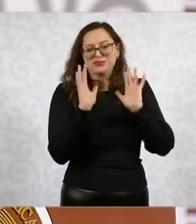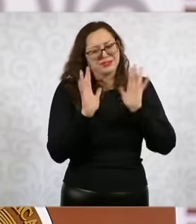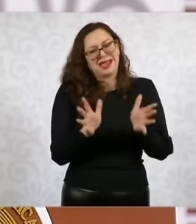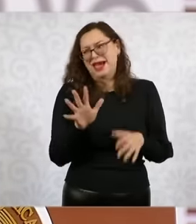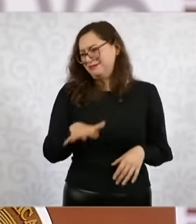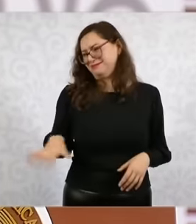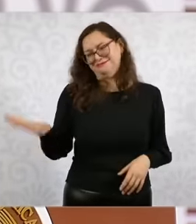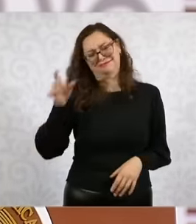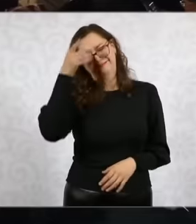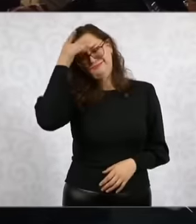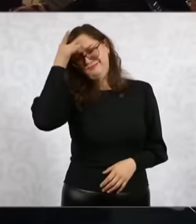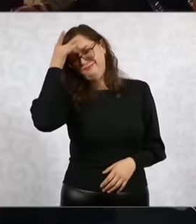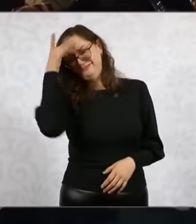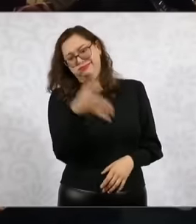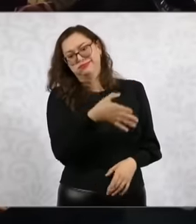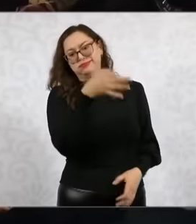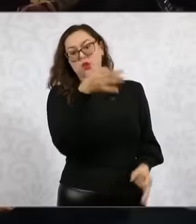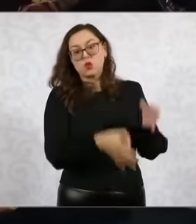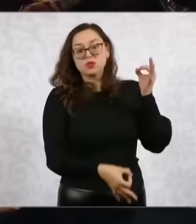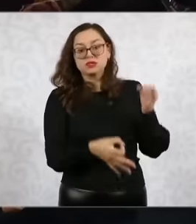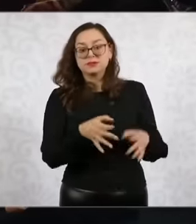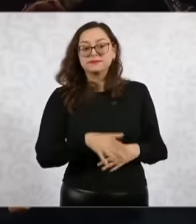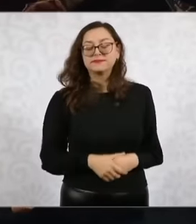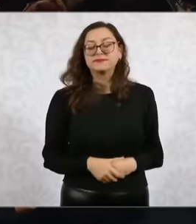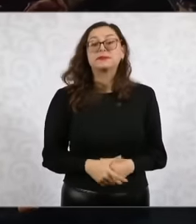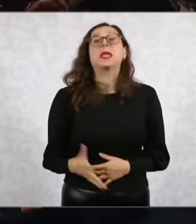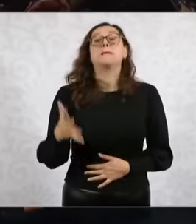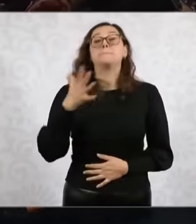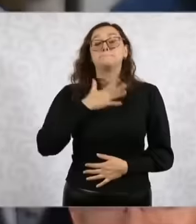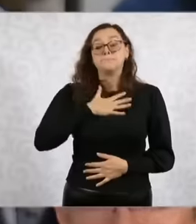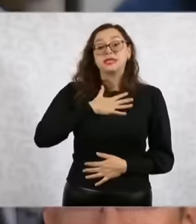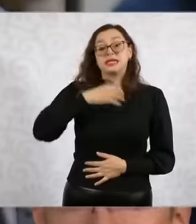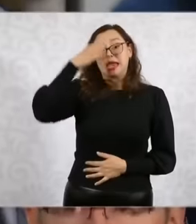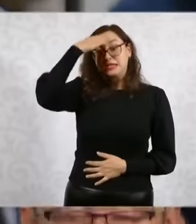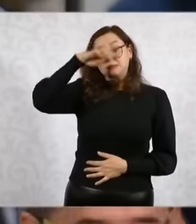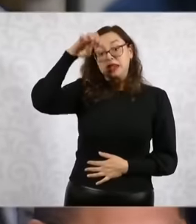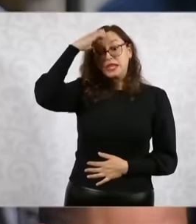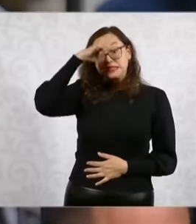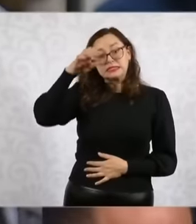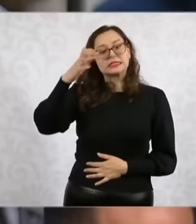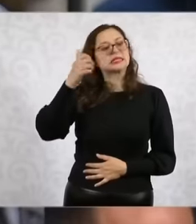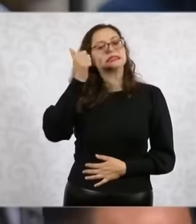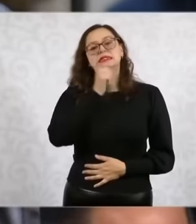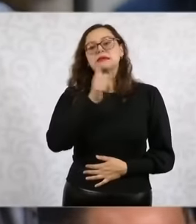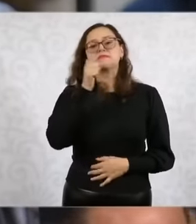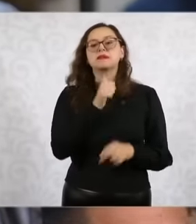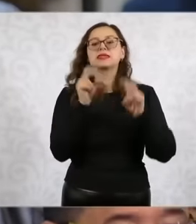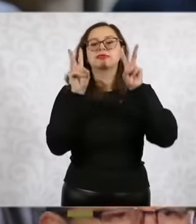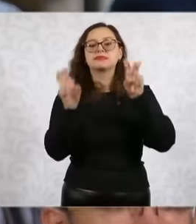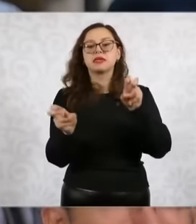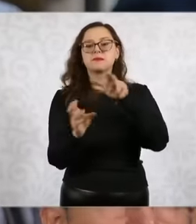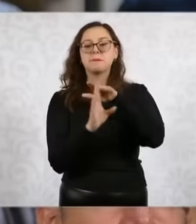and from my own experience the migrant issue has always been present in our coverage